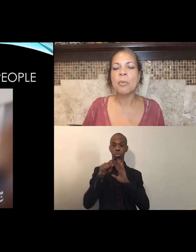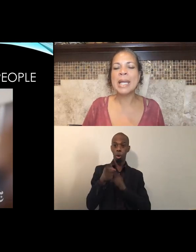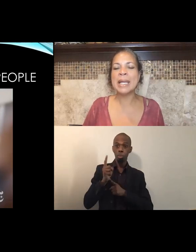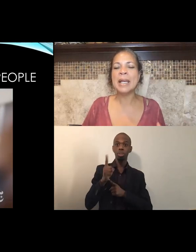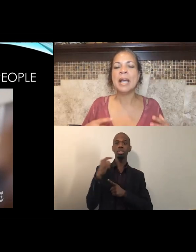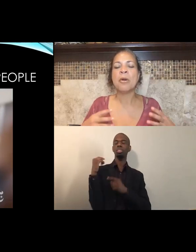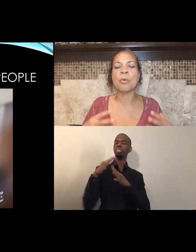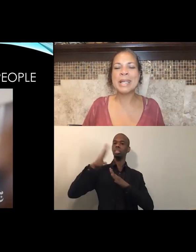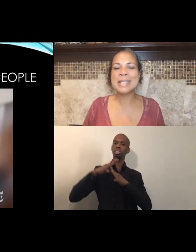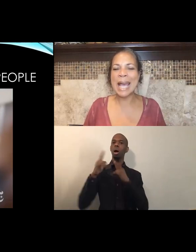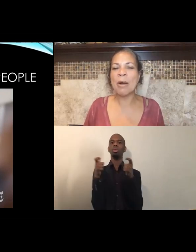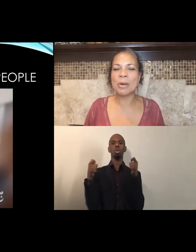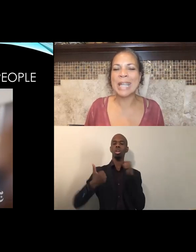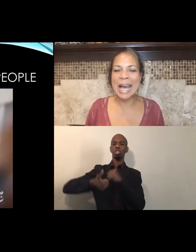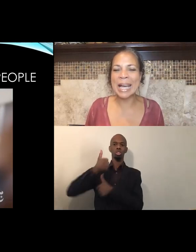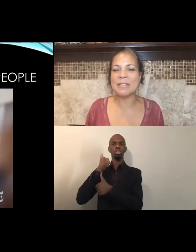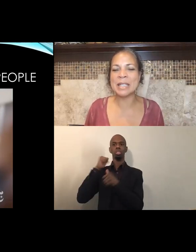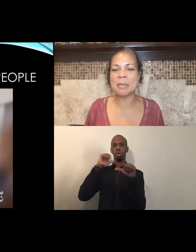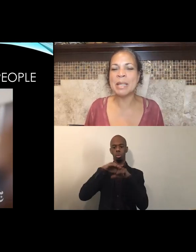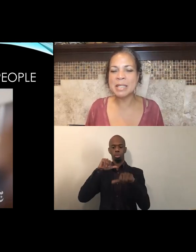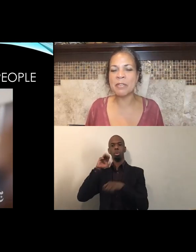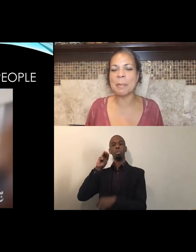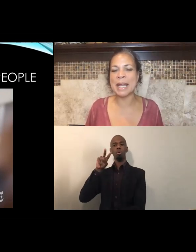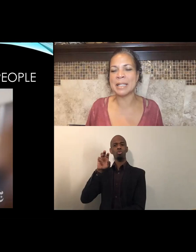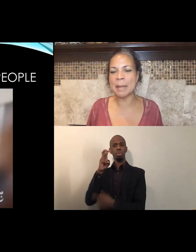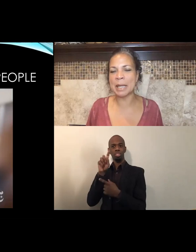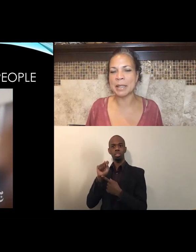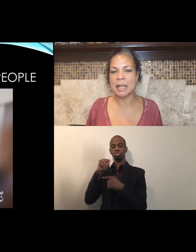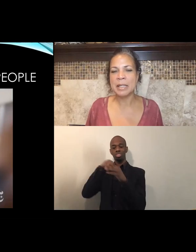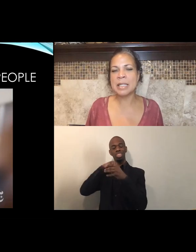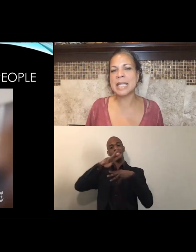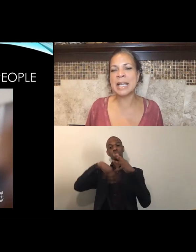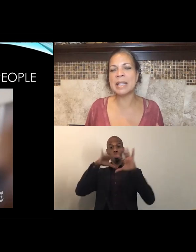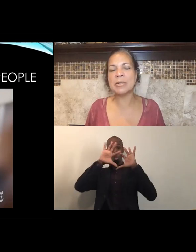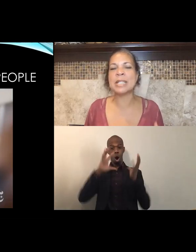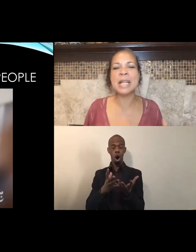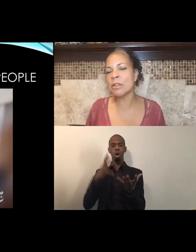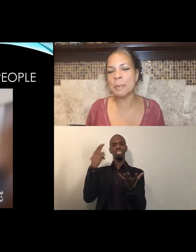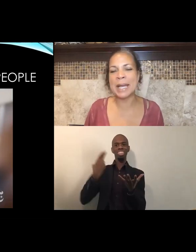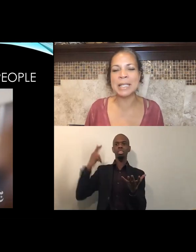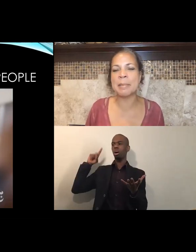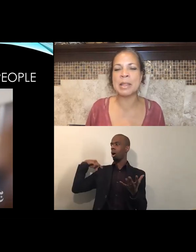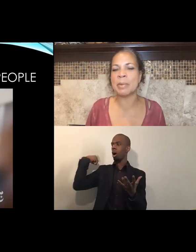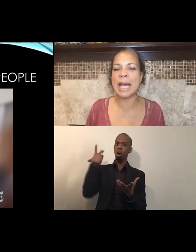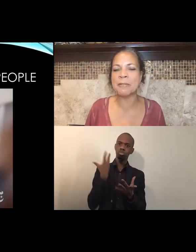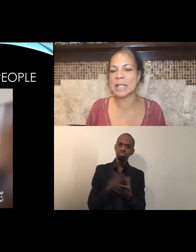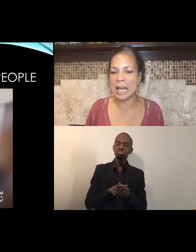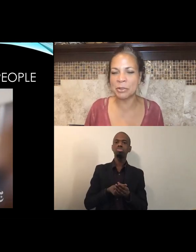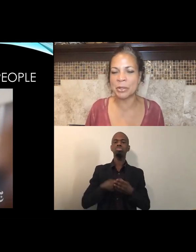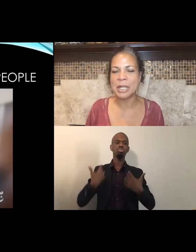We risked our lives in the midst of a pandemic, to say that there's another pandemic, that we have to counter.